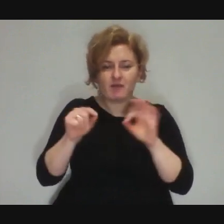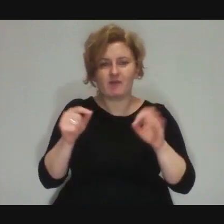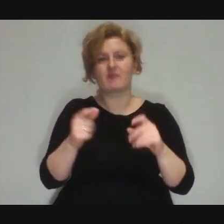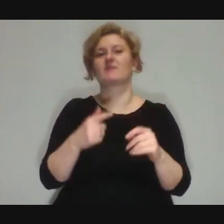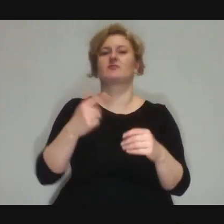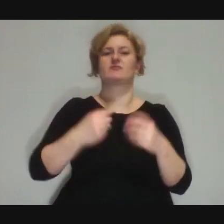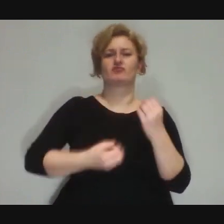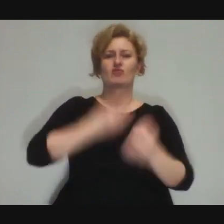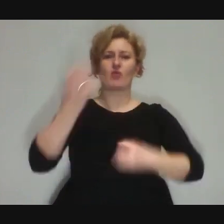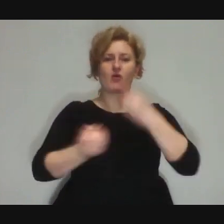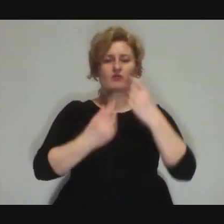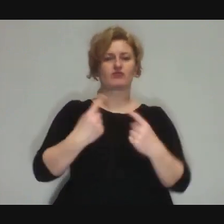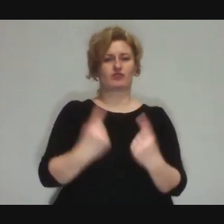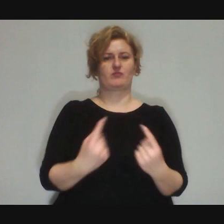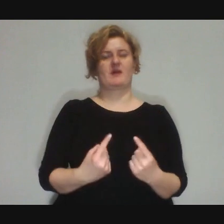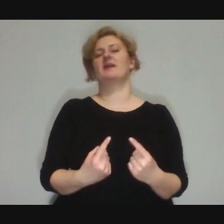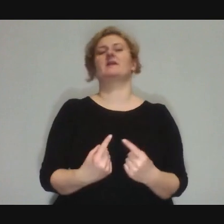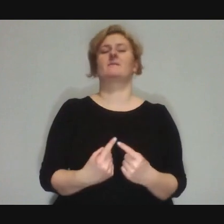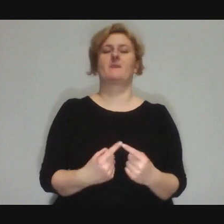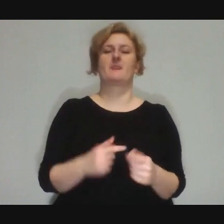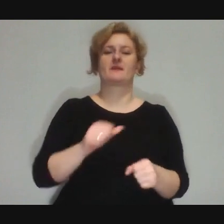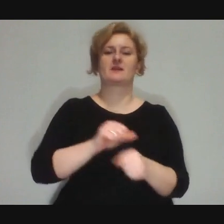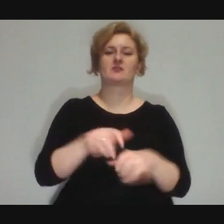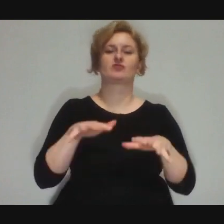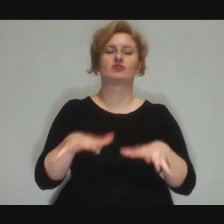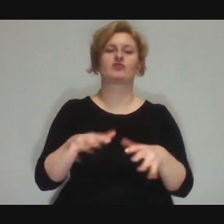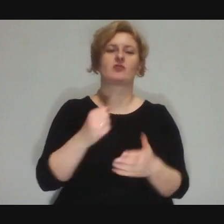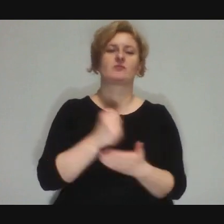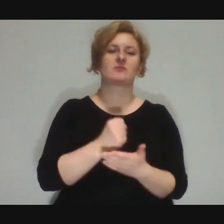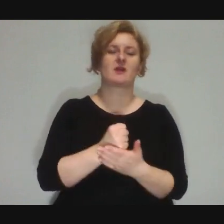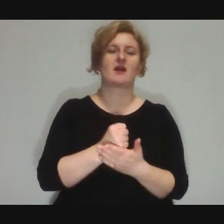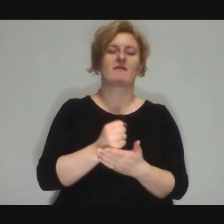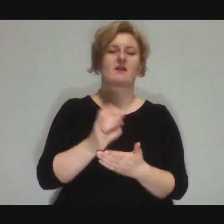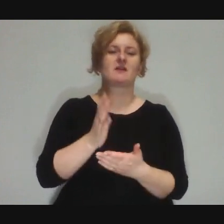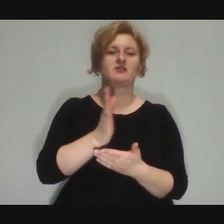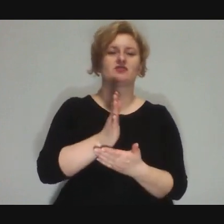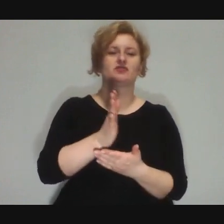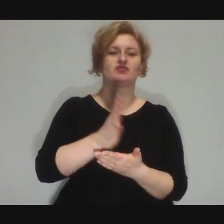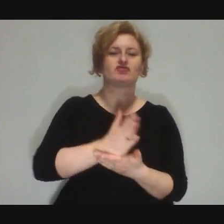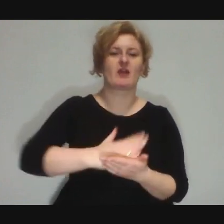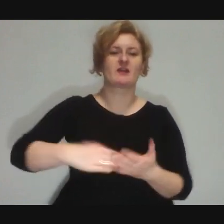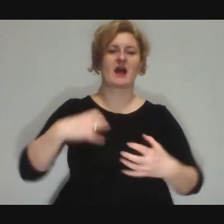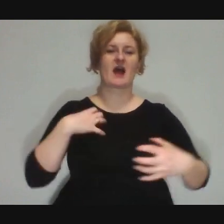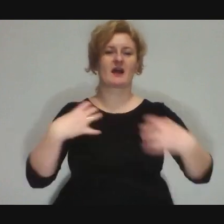There's a lot of stuff when it comes to the artistic branch and performances